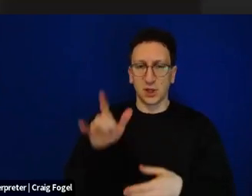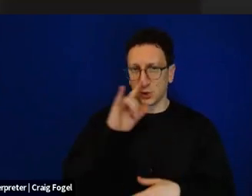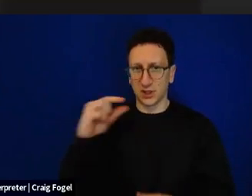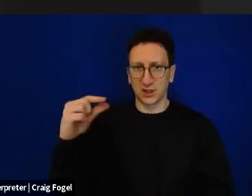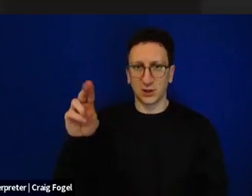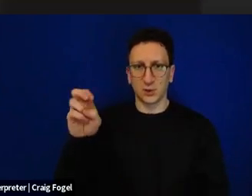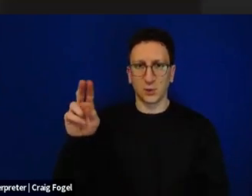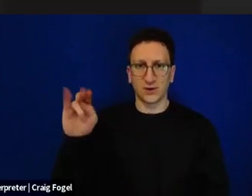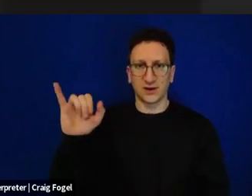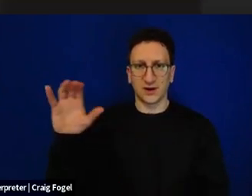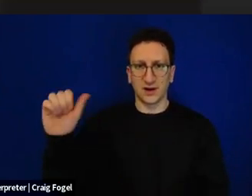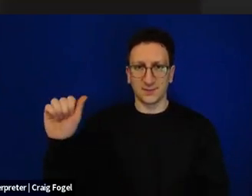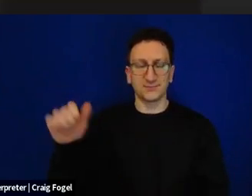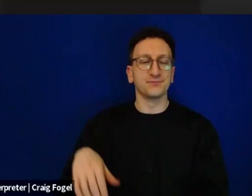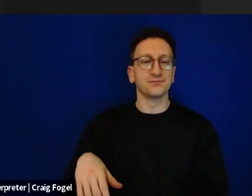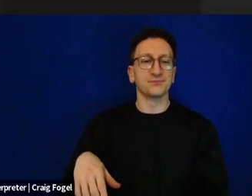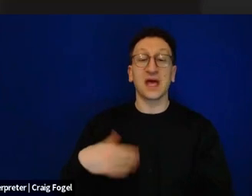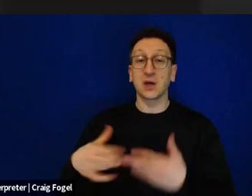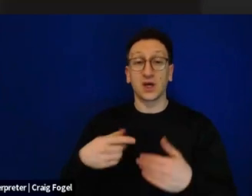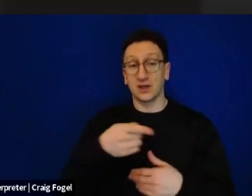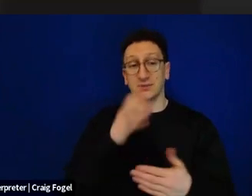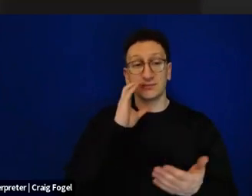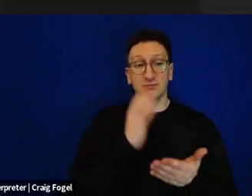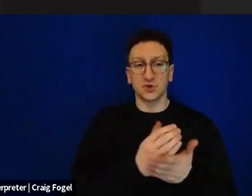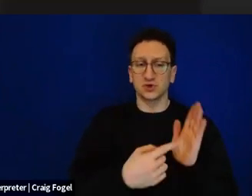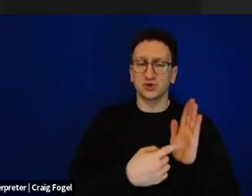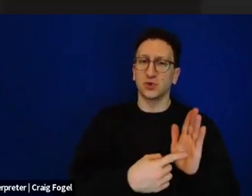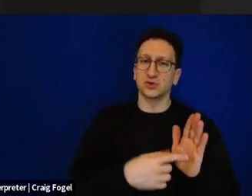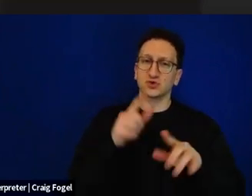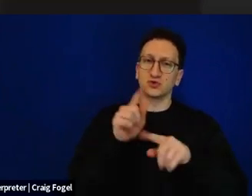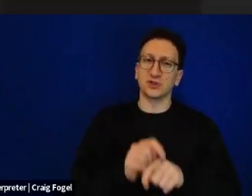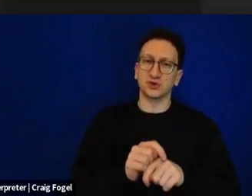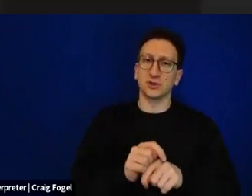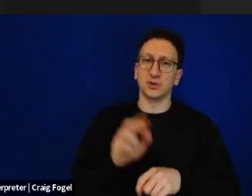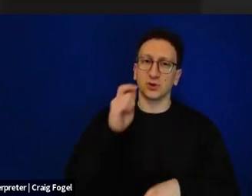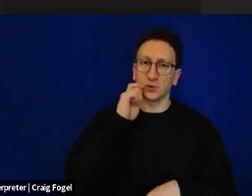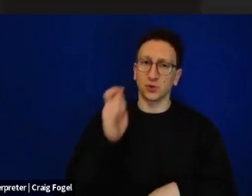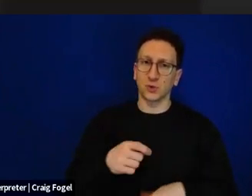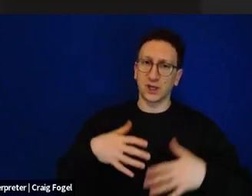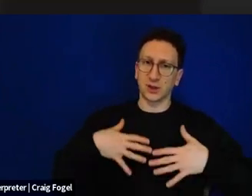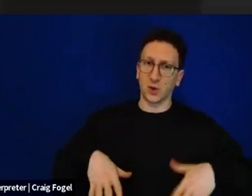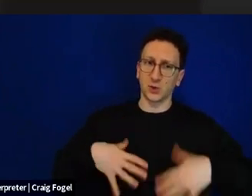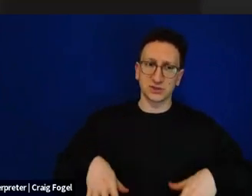wearing traditional Ukrainian clothes around their Seder table. And in the background, you can see a missile attack on the house behind them.